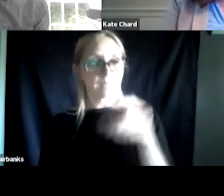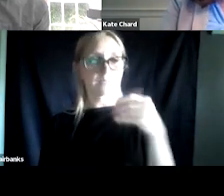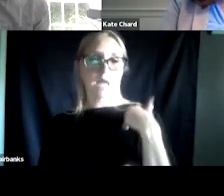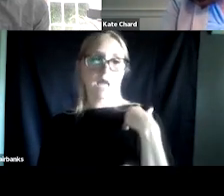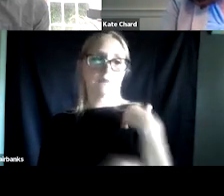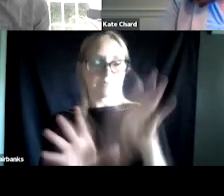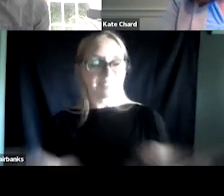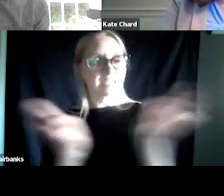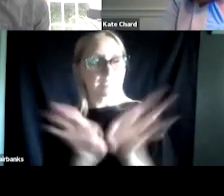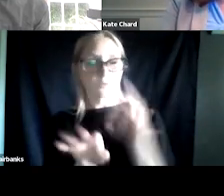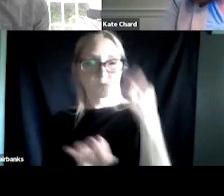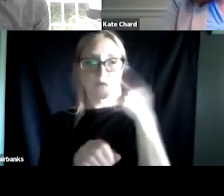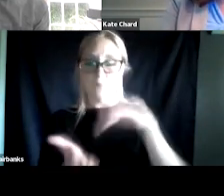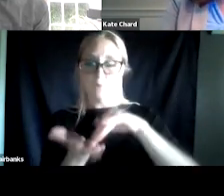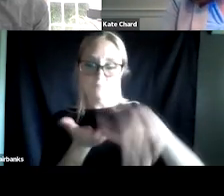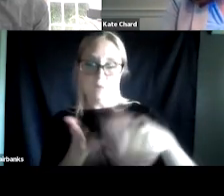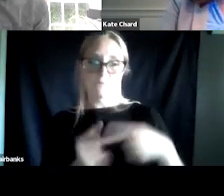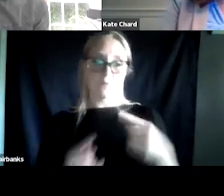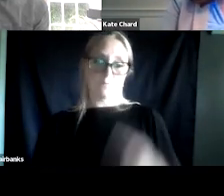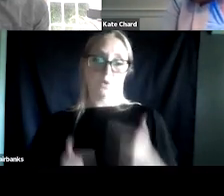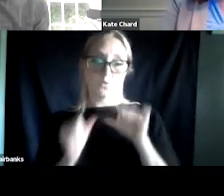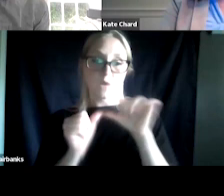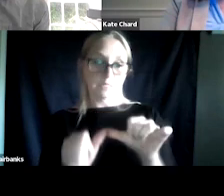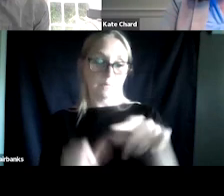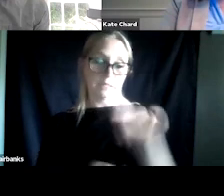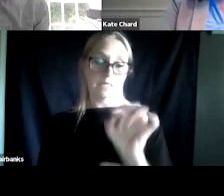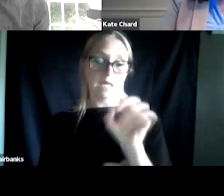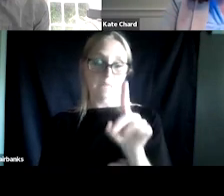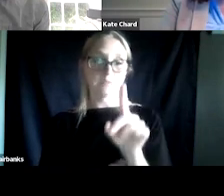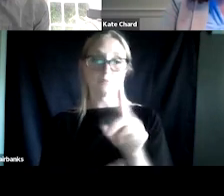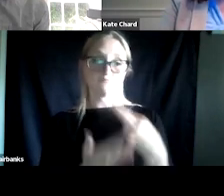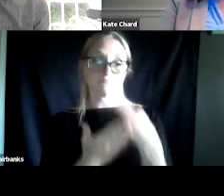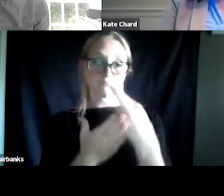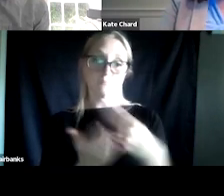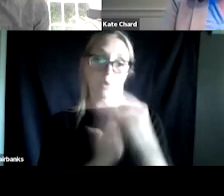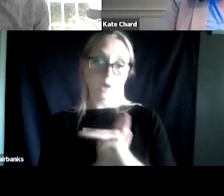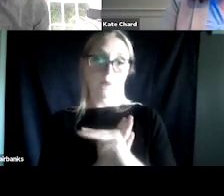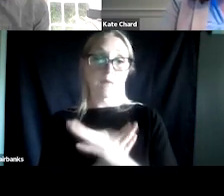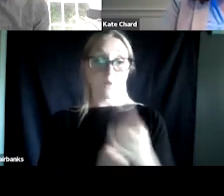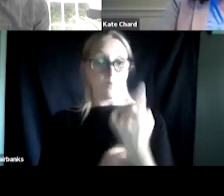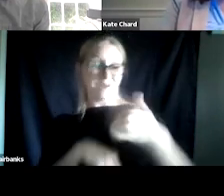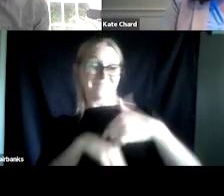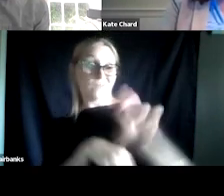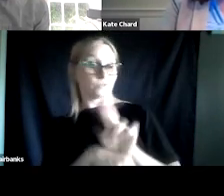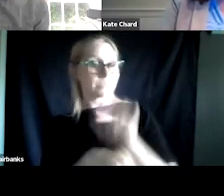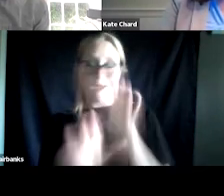for discharge from residential PTSD programs. And a single use was not a significant reason.